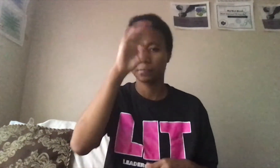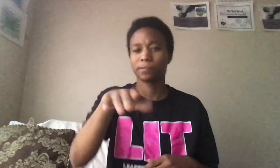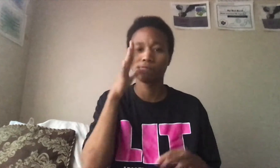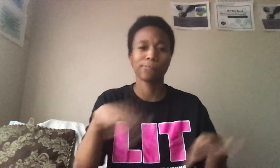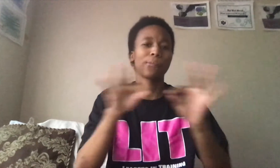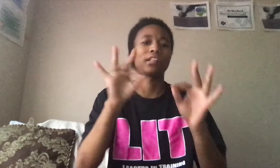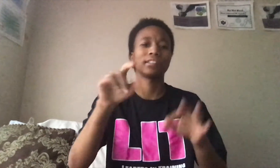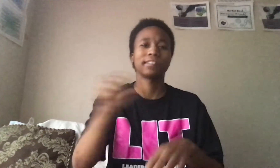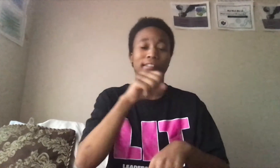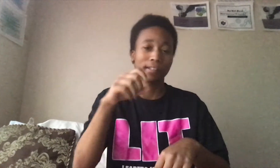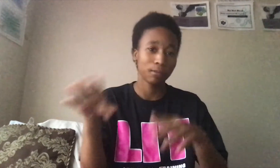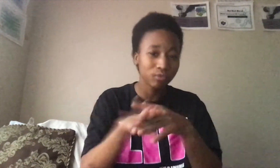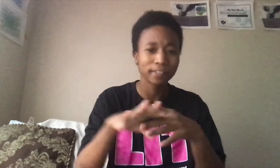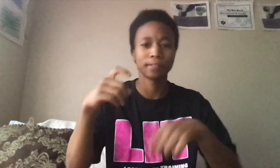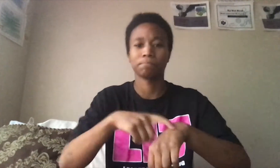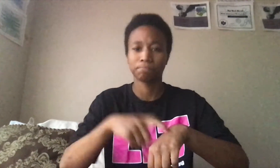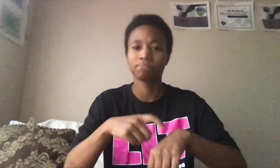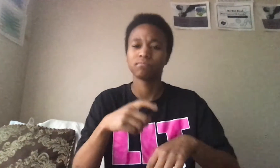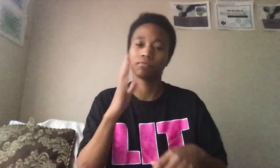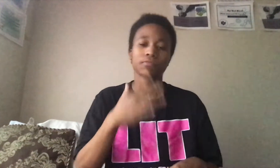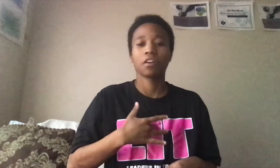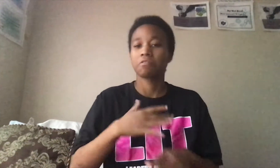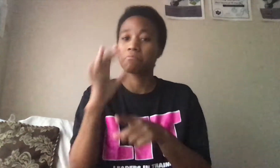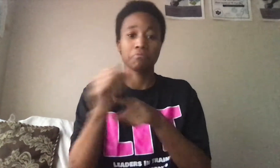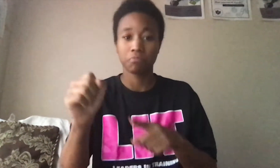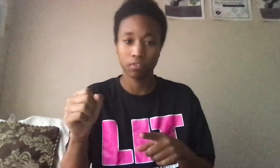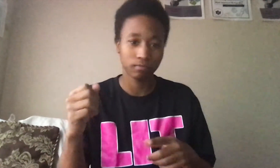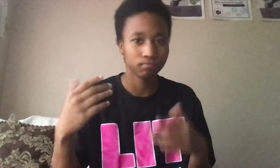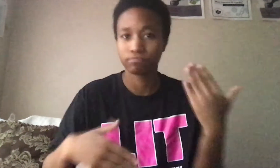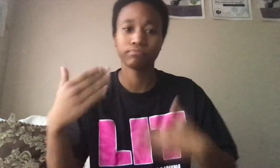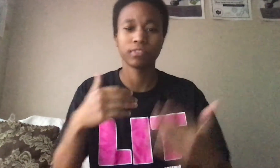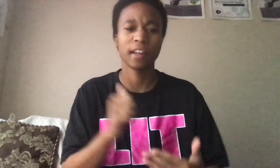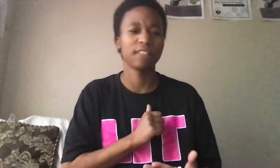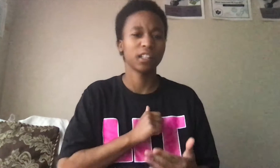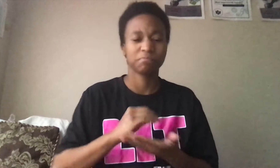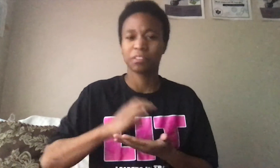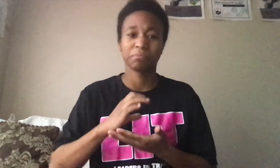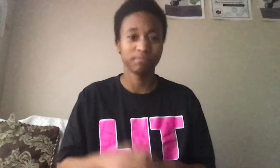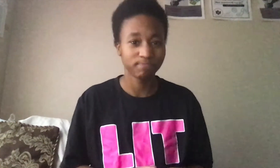Know that your worth, take break time. would feeling boost product process and self - esteem.